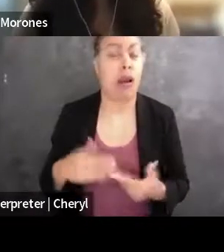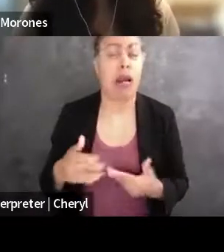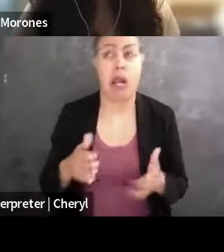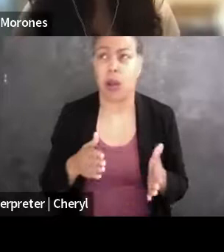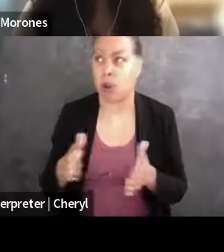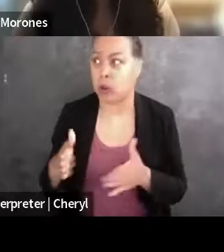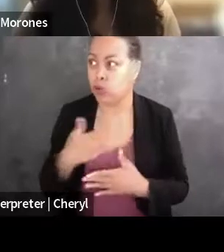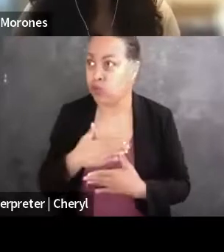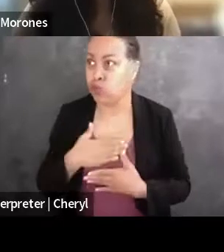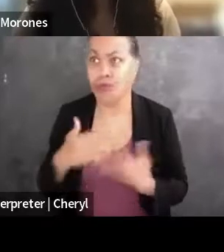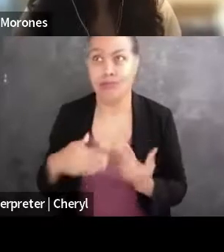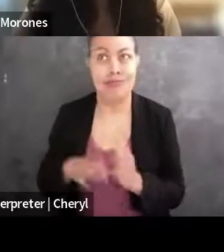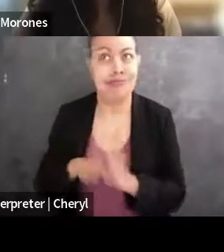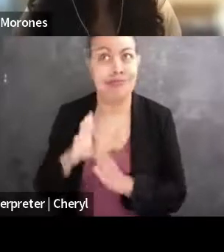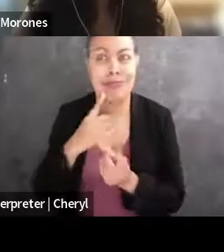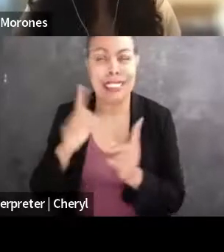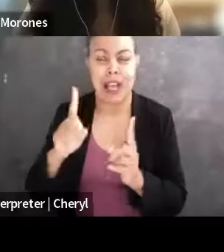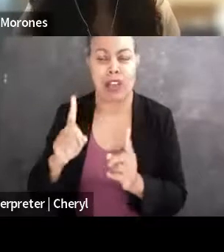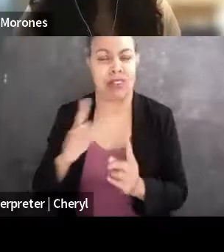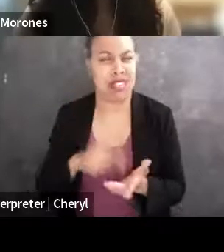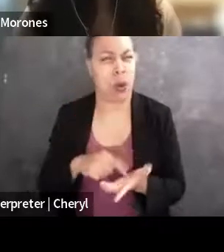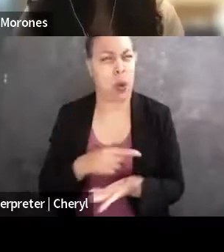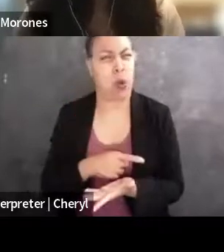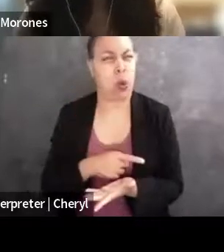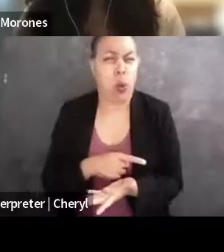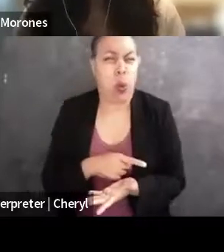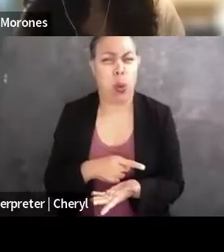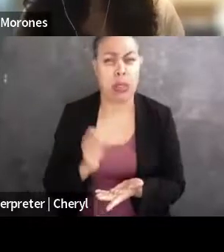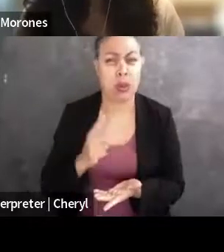that it definitely wasn't the end of the world and I had just found a better path for me.